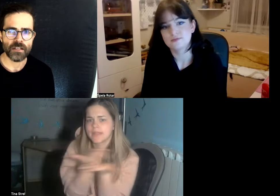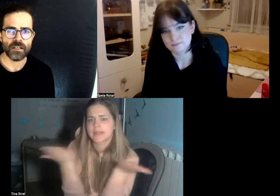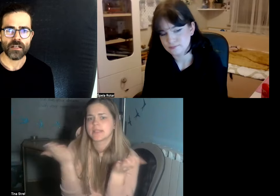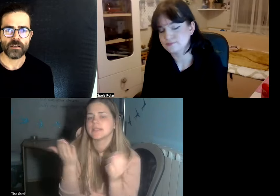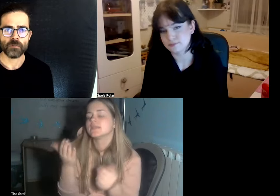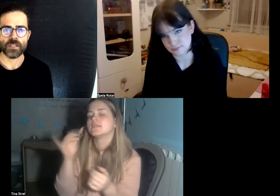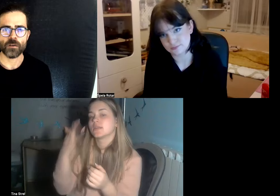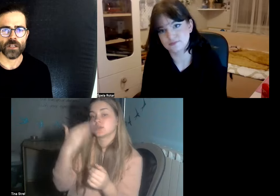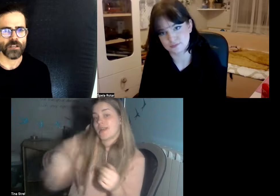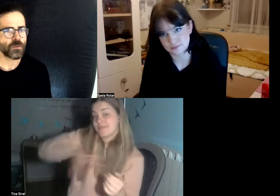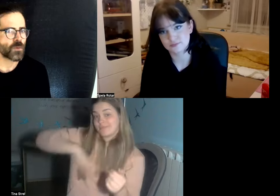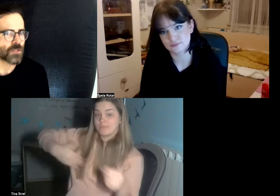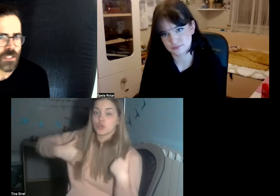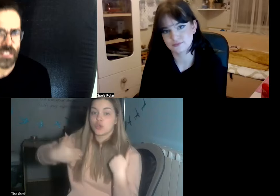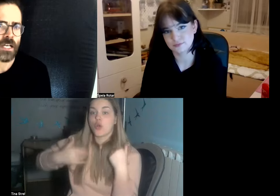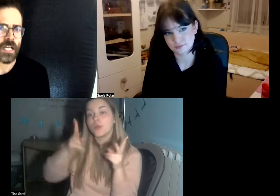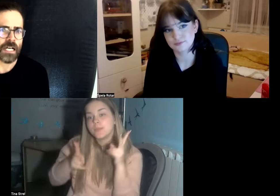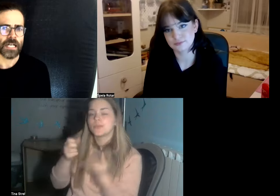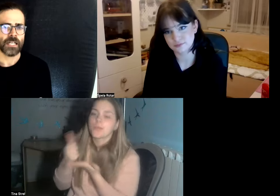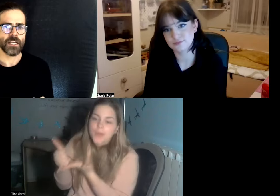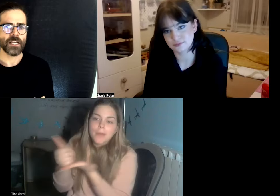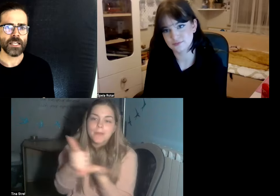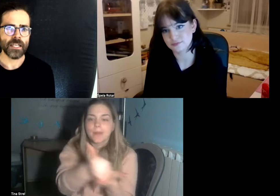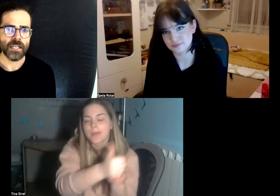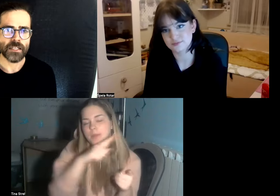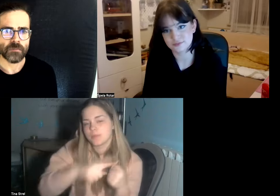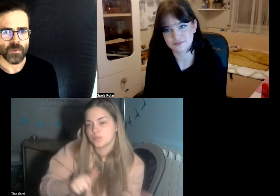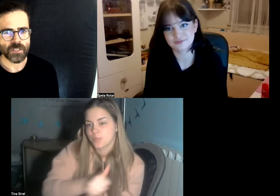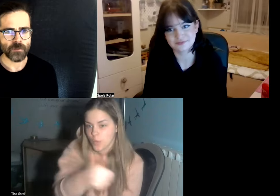but communication was nearly impossible